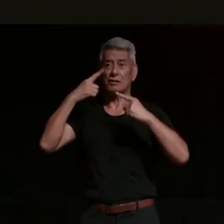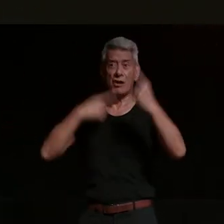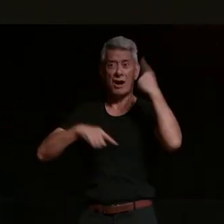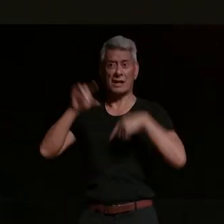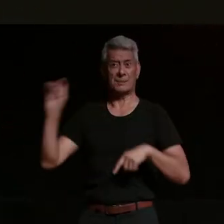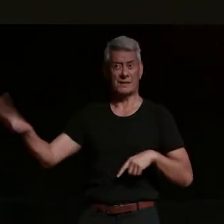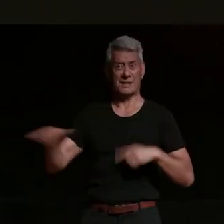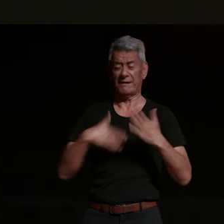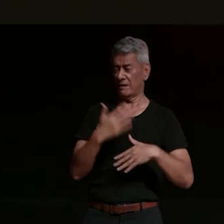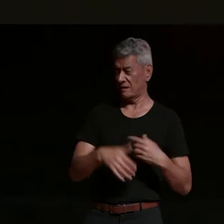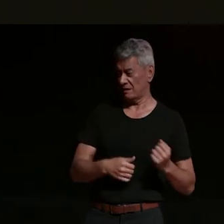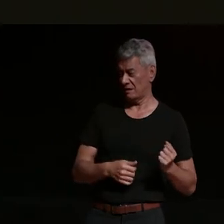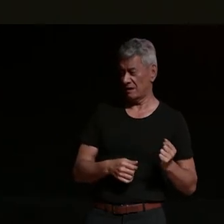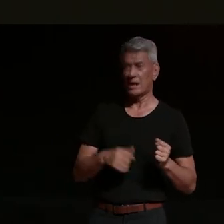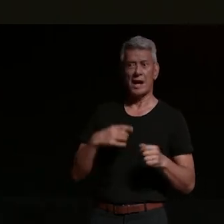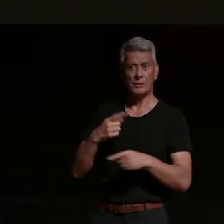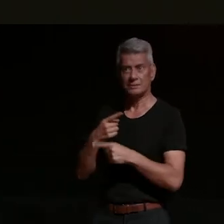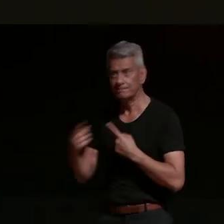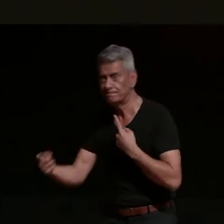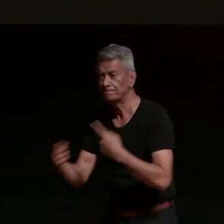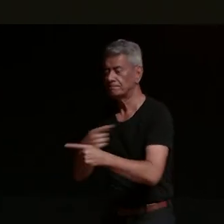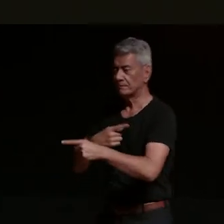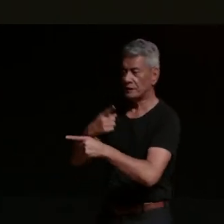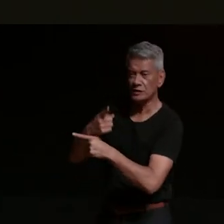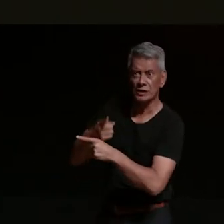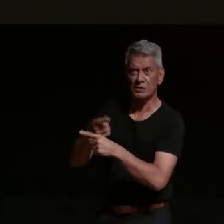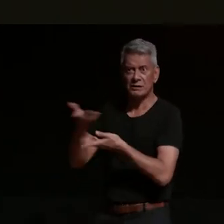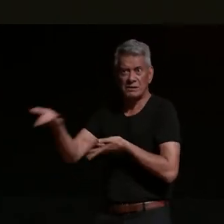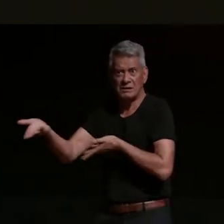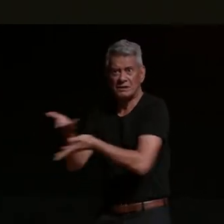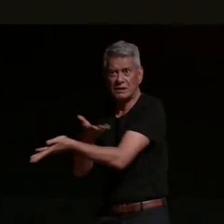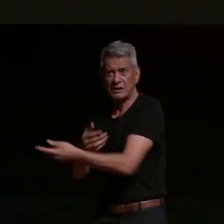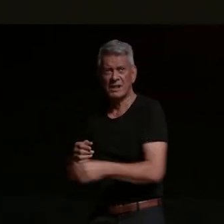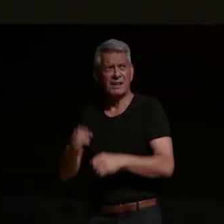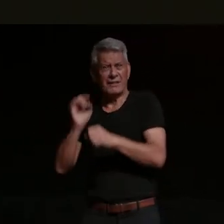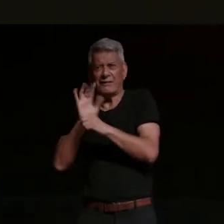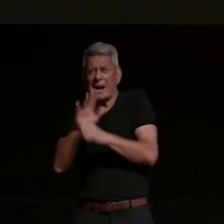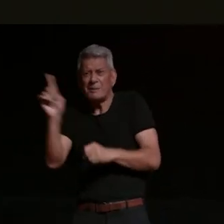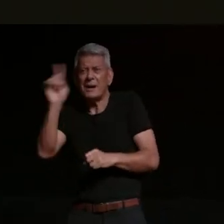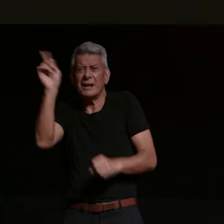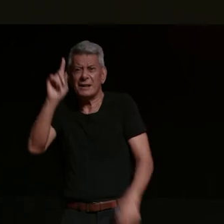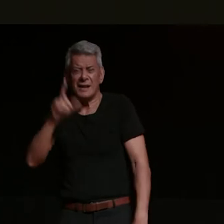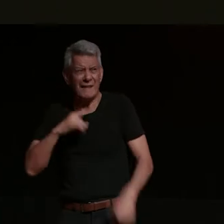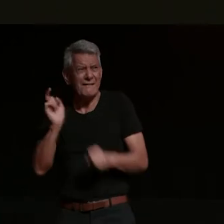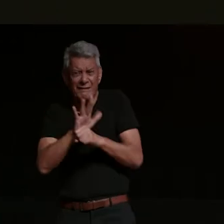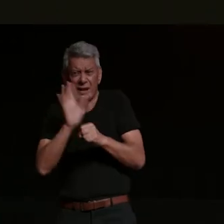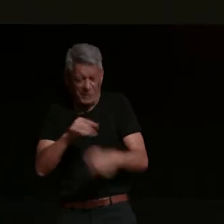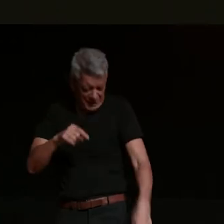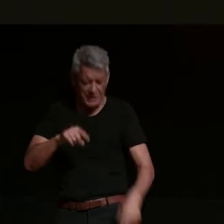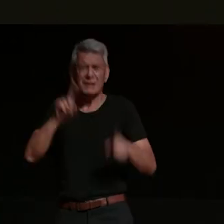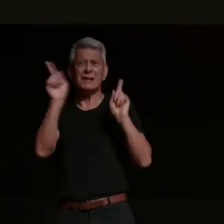i'm like oh yeah i'm talking to him giving him giving him some pain relief and he's like [ __ ] man what's wrong with my foot and i felt like saying i didn't say it just for